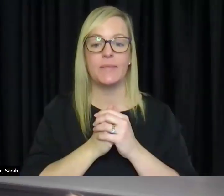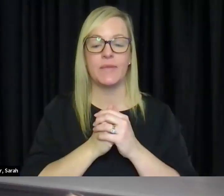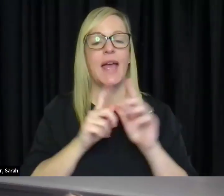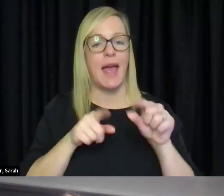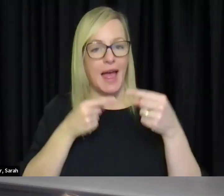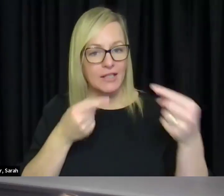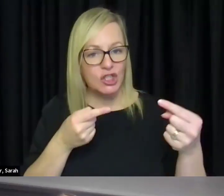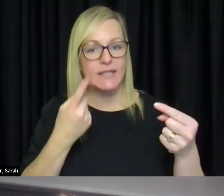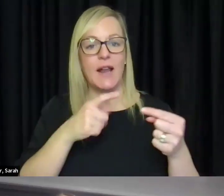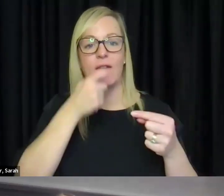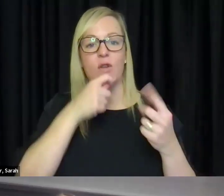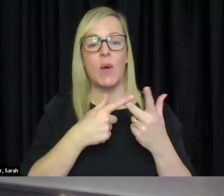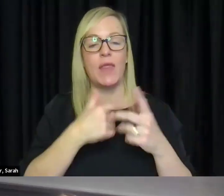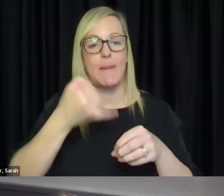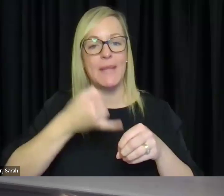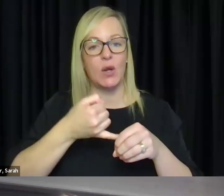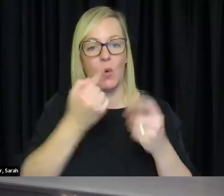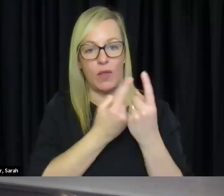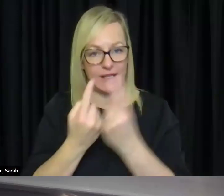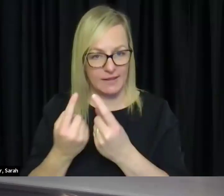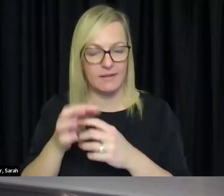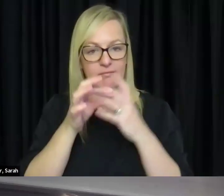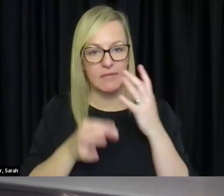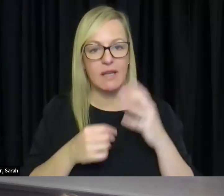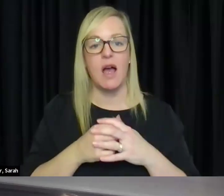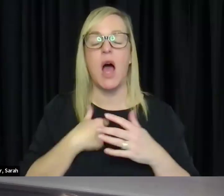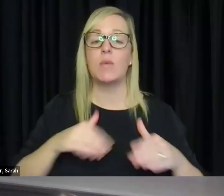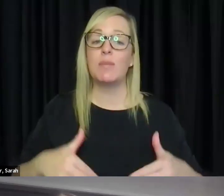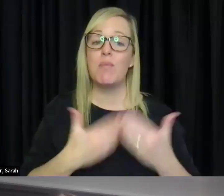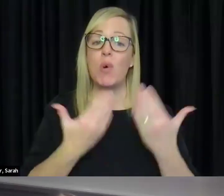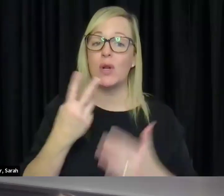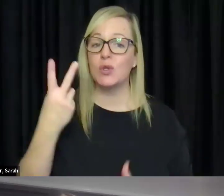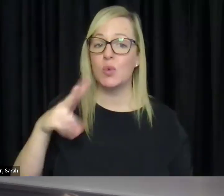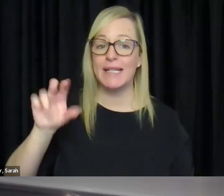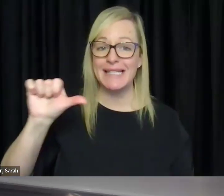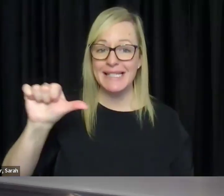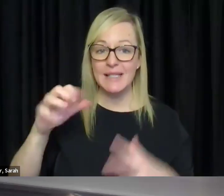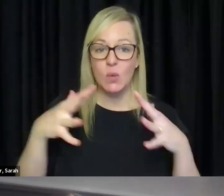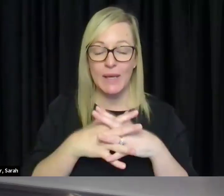few other medical conditions. I was born at 26 weeks and I have many doctors and appointments,